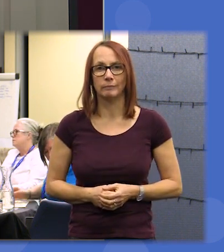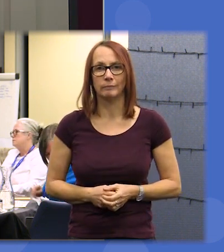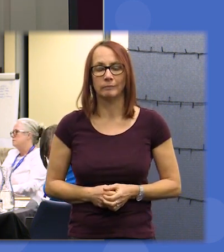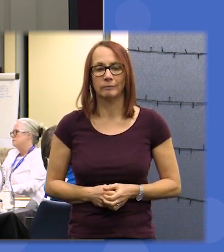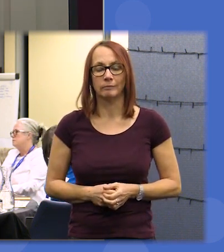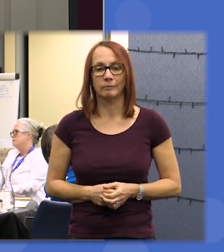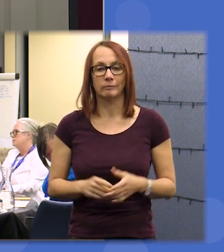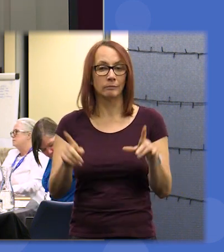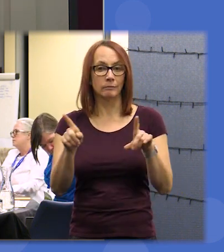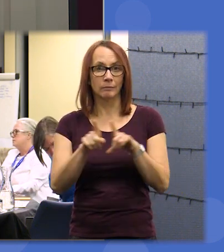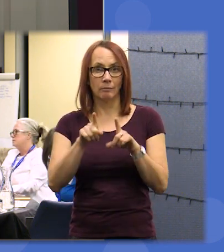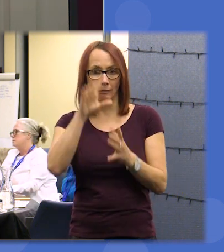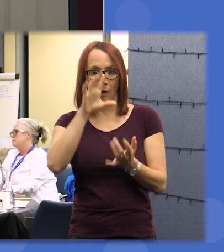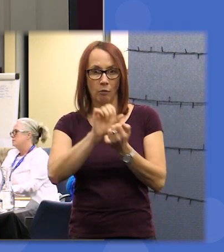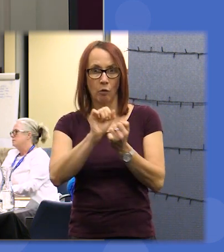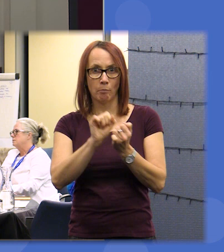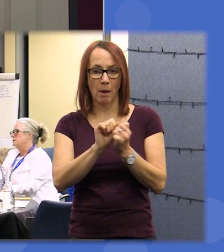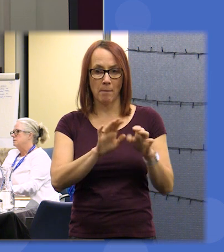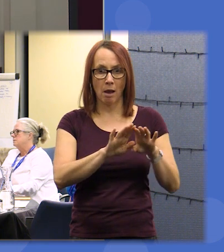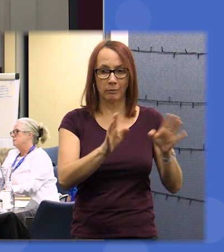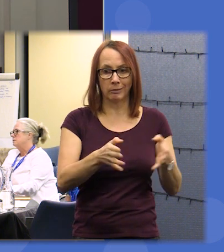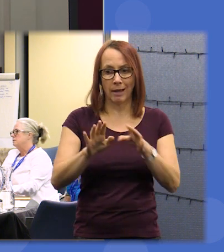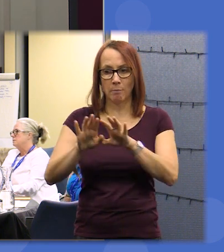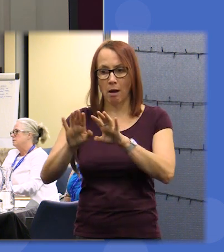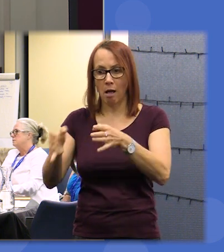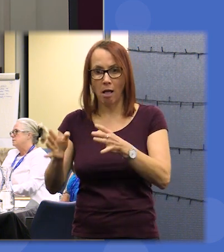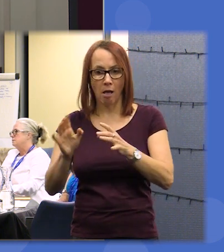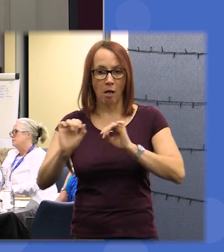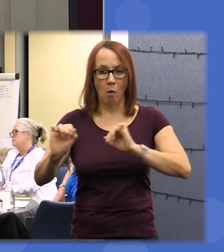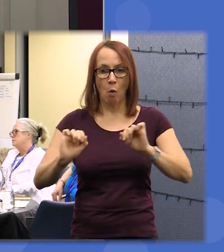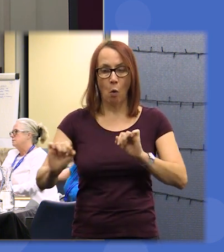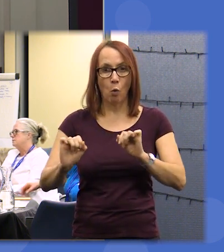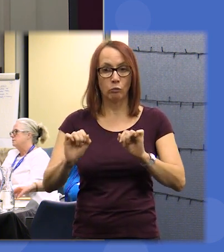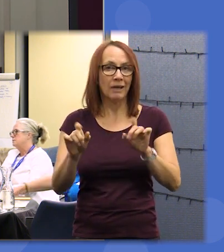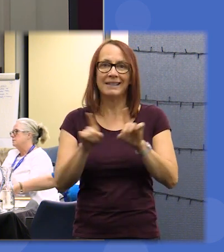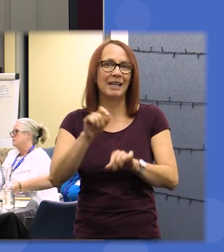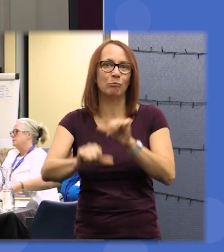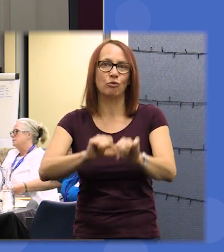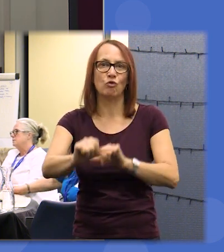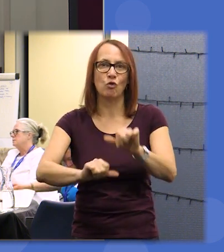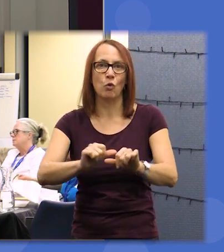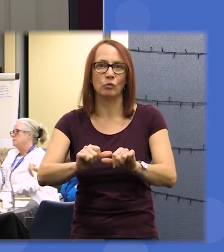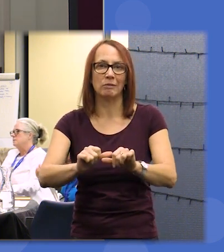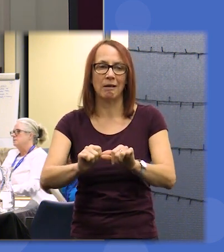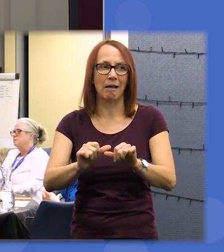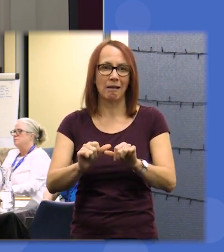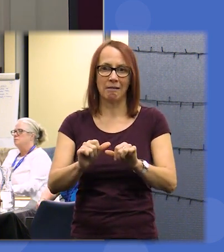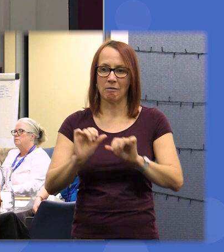in mind that every table has gone through the same process and may well we don't know yet may well have produced a list of high priorities that's a bit